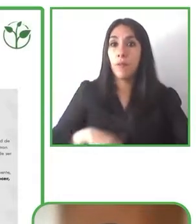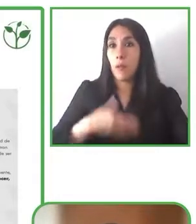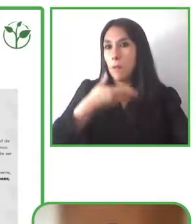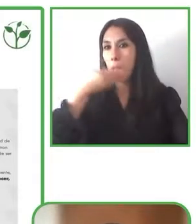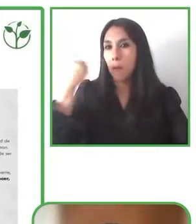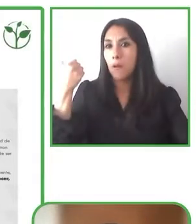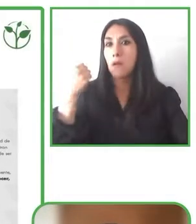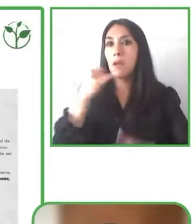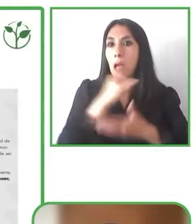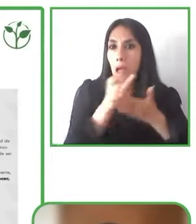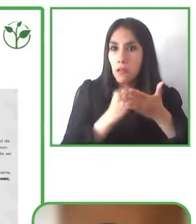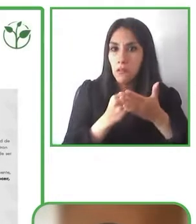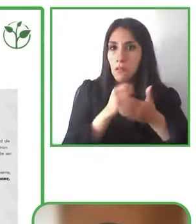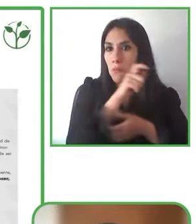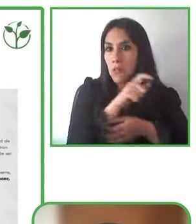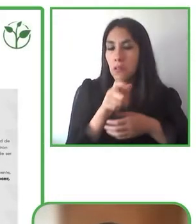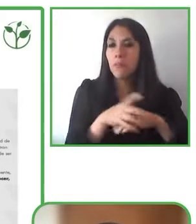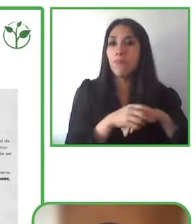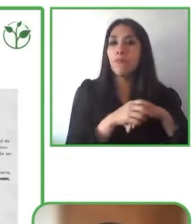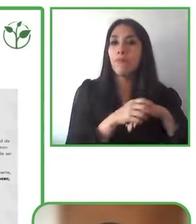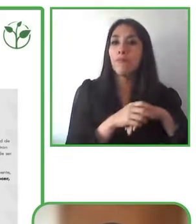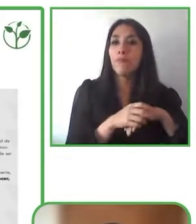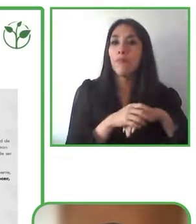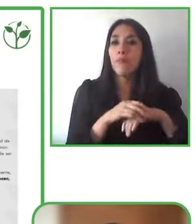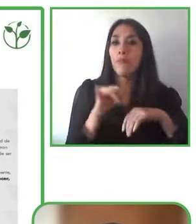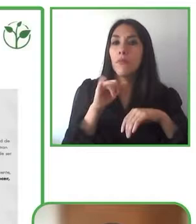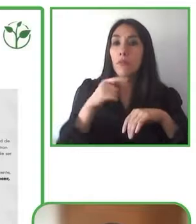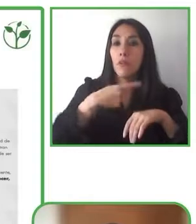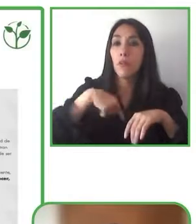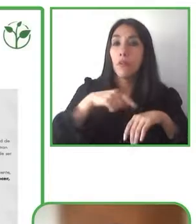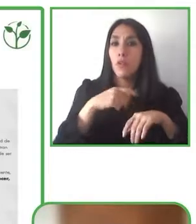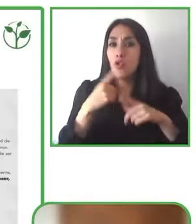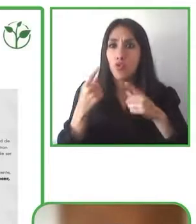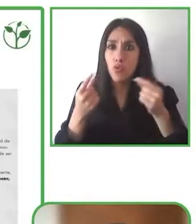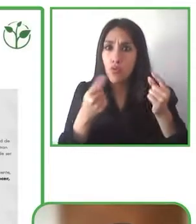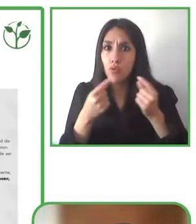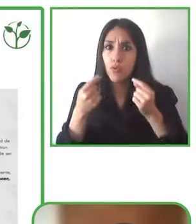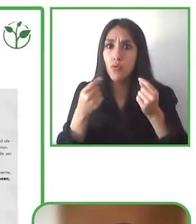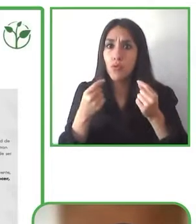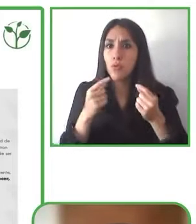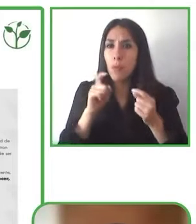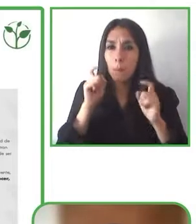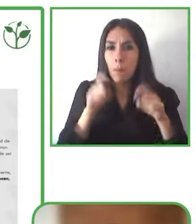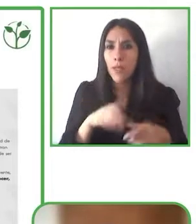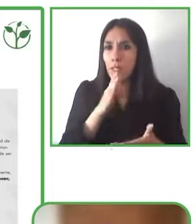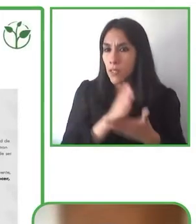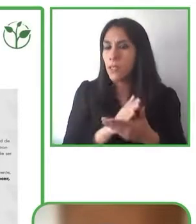art for everybody and we have to do this for in each one of our works and